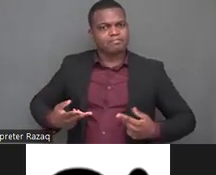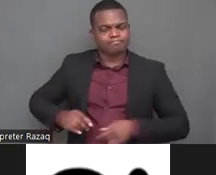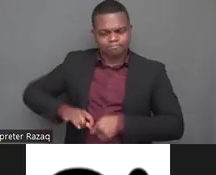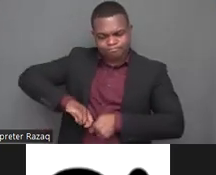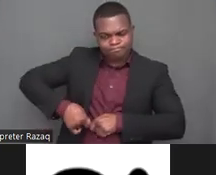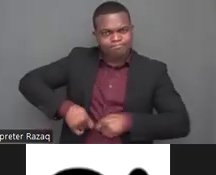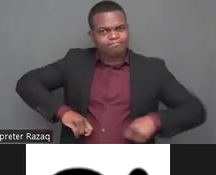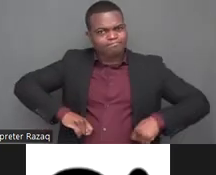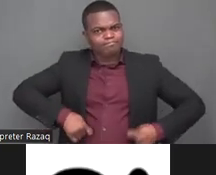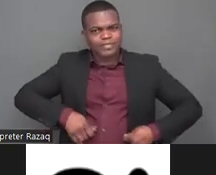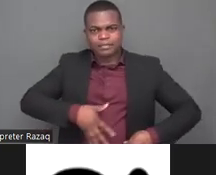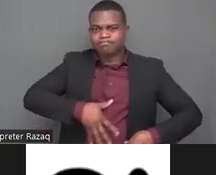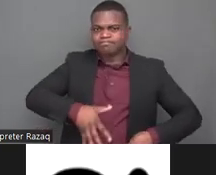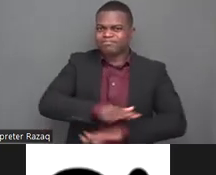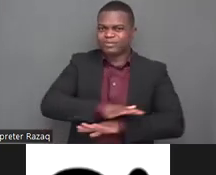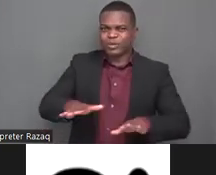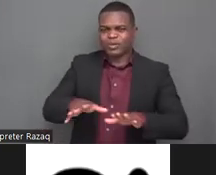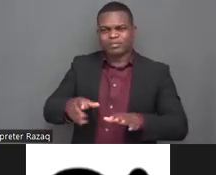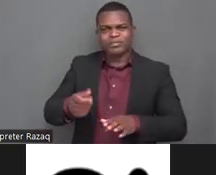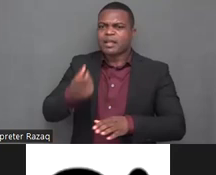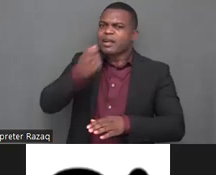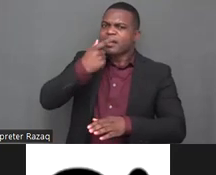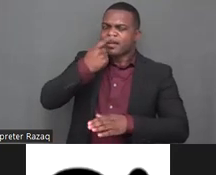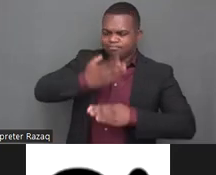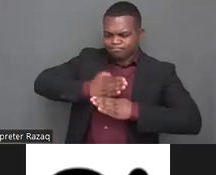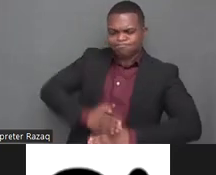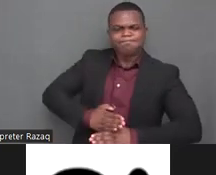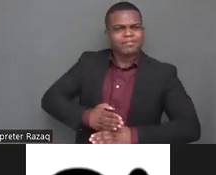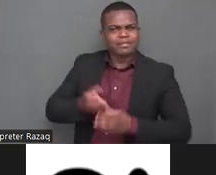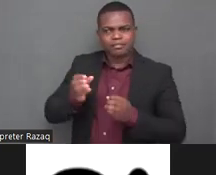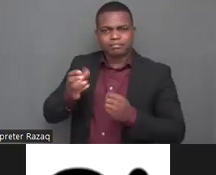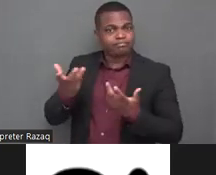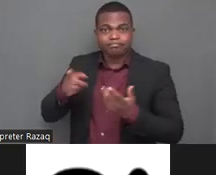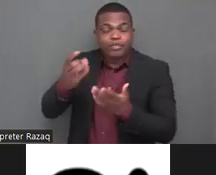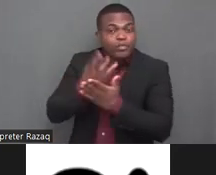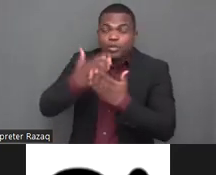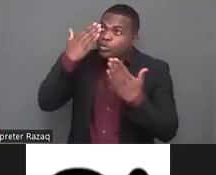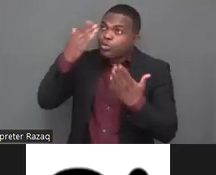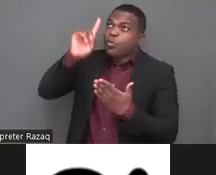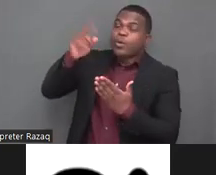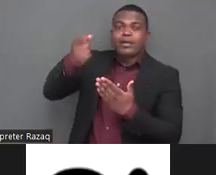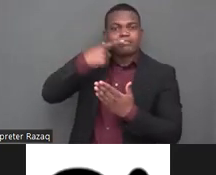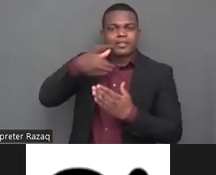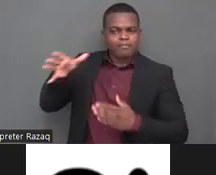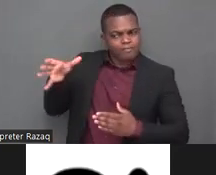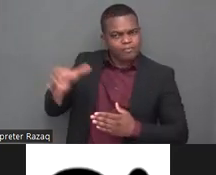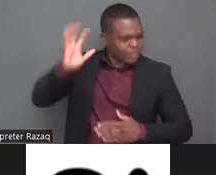with psychosocial disabilities so together with all organization of a person with disabilities